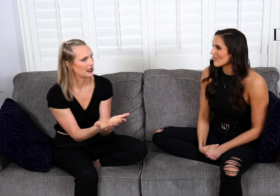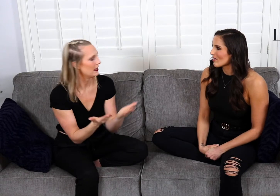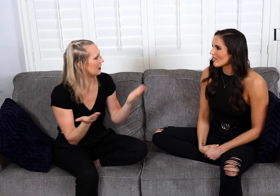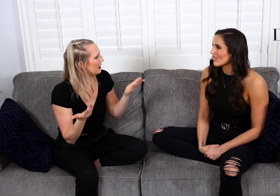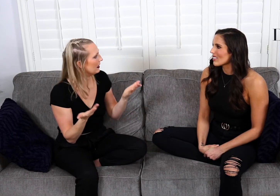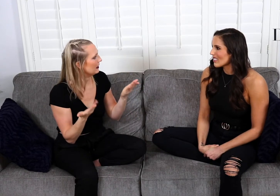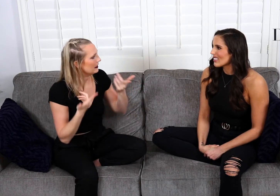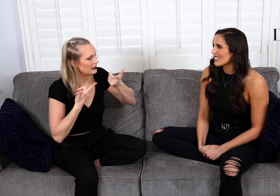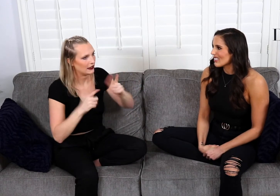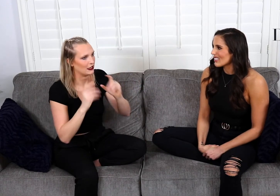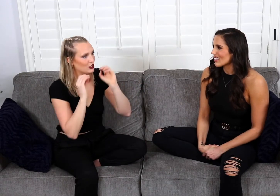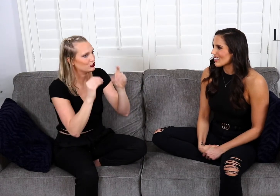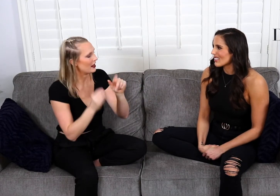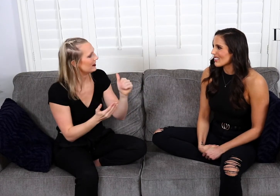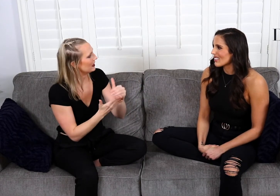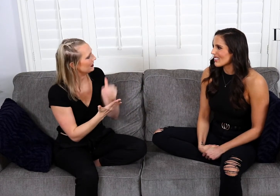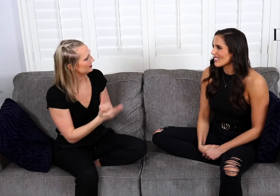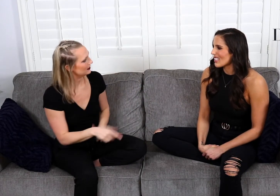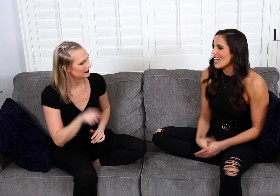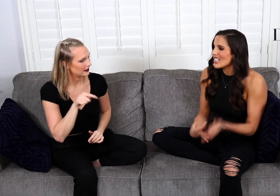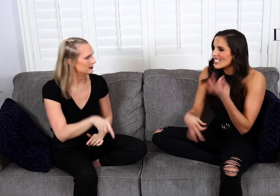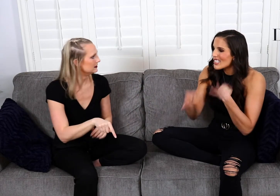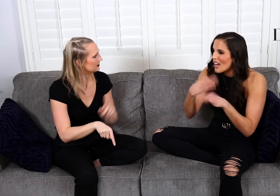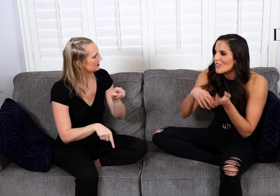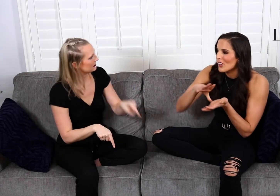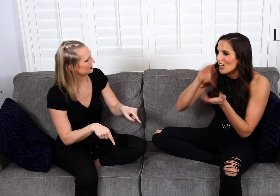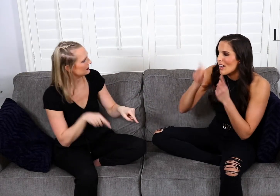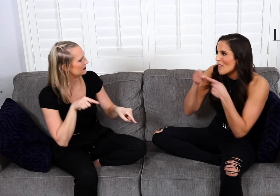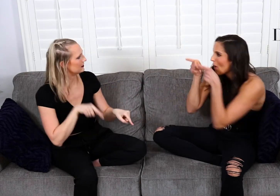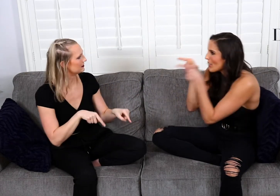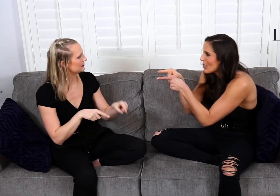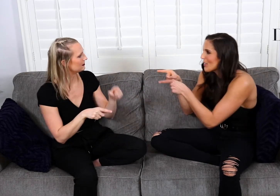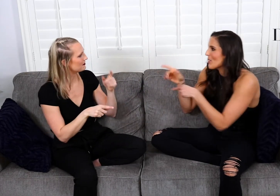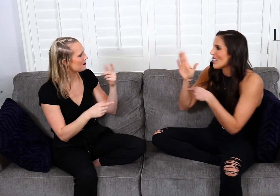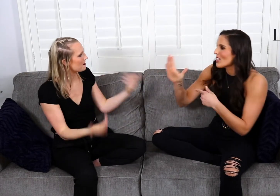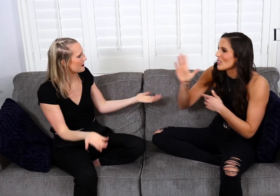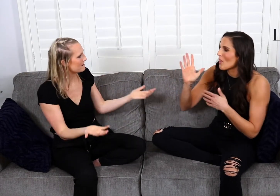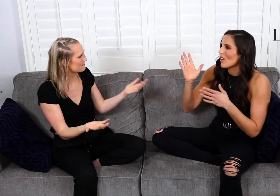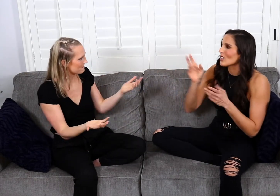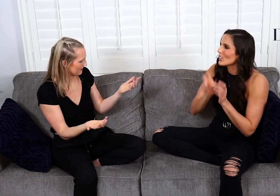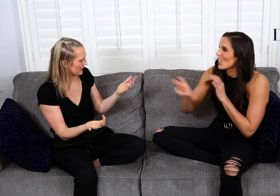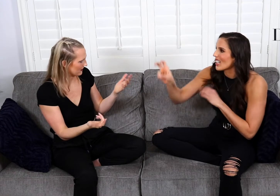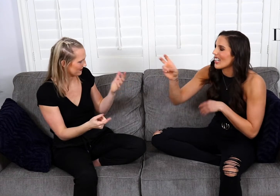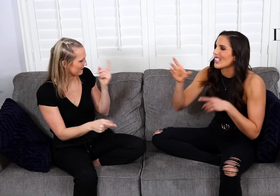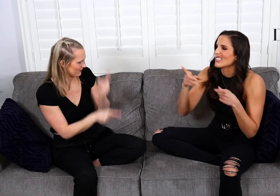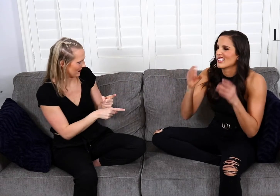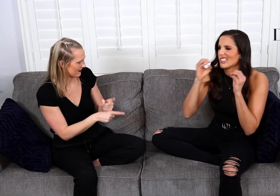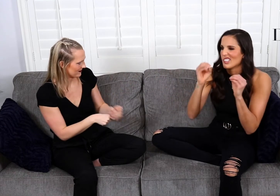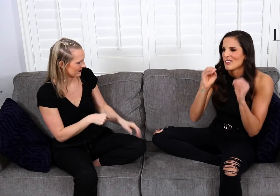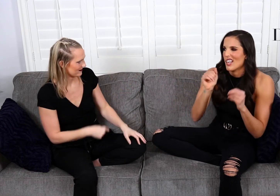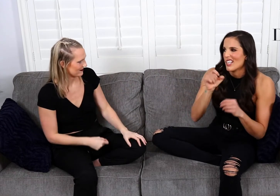and you know, “Hey, let's teach you a lesson.” “This is this and this is that...” - Yeah, instead of learning about you, and your journey.